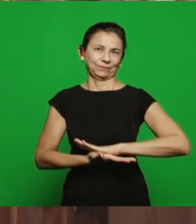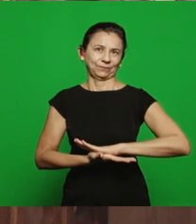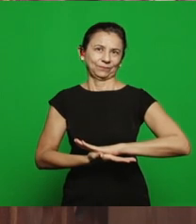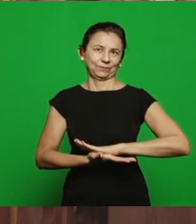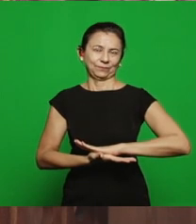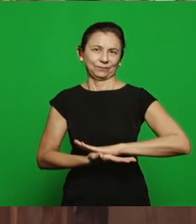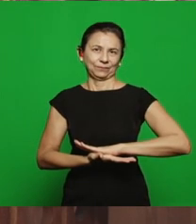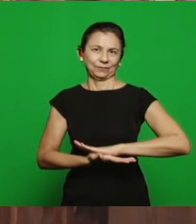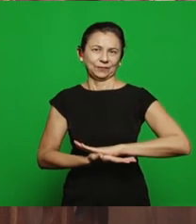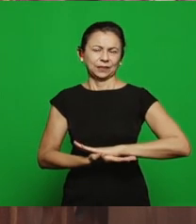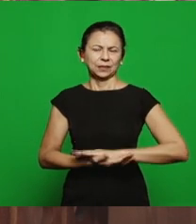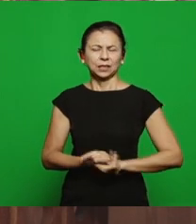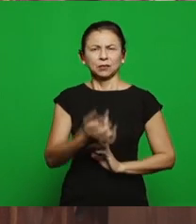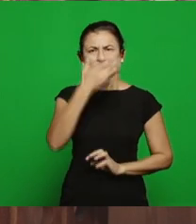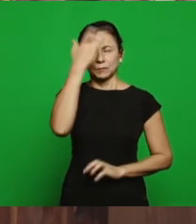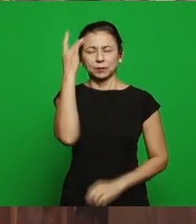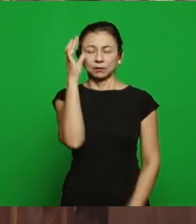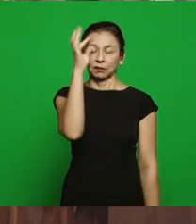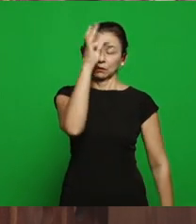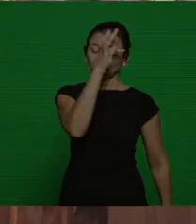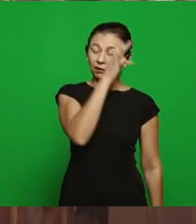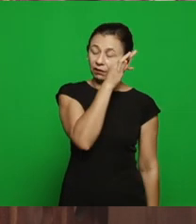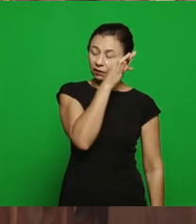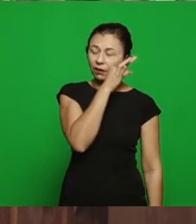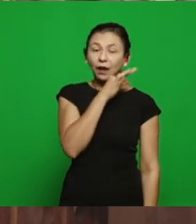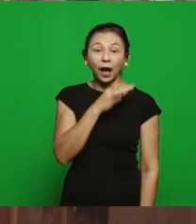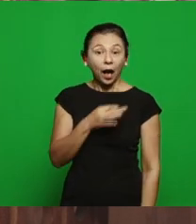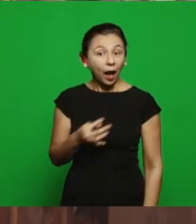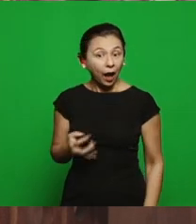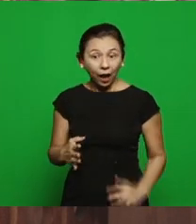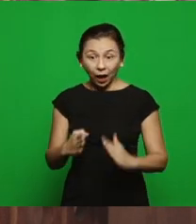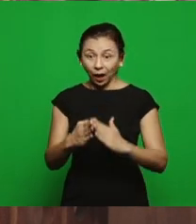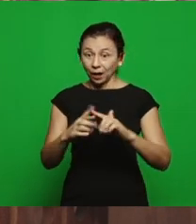discernment, they felt that the church was growing, actually, she was